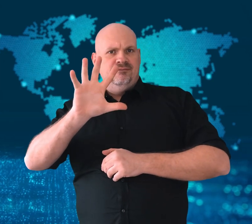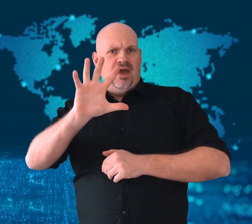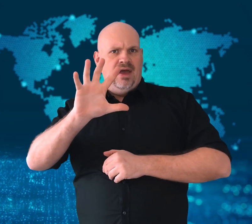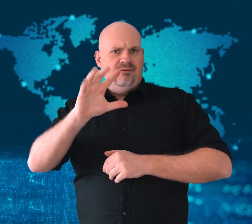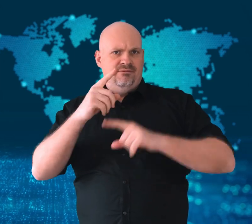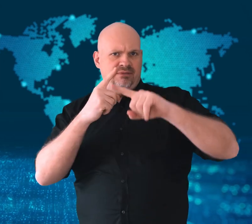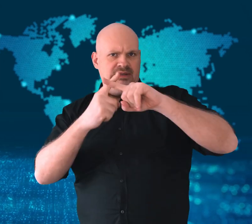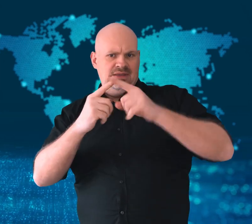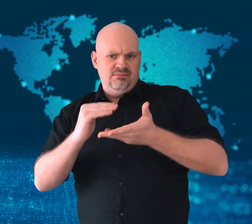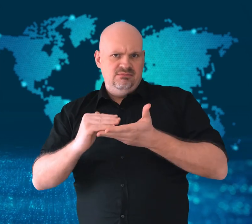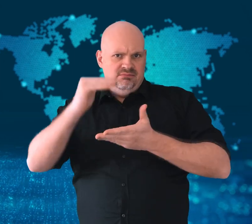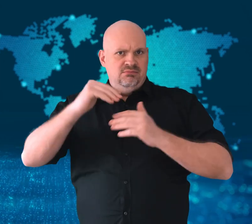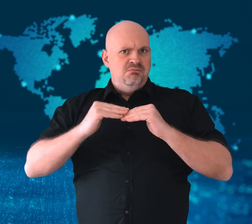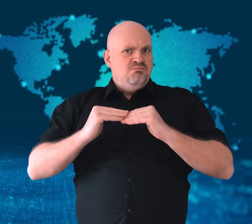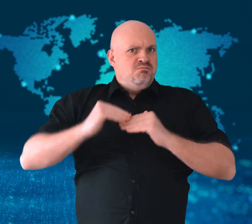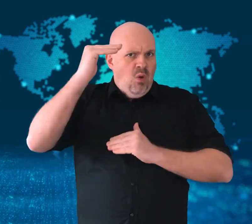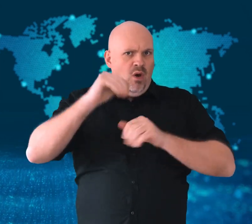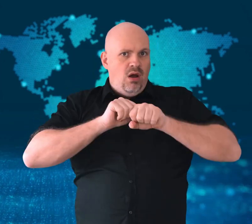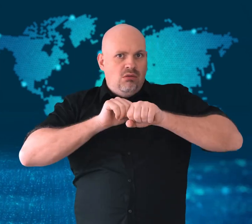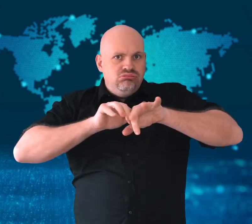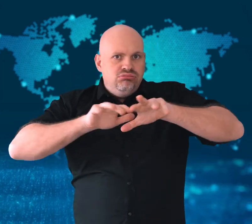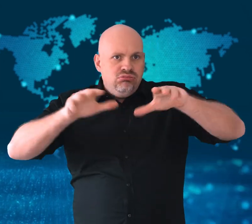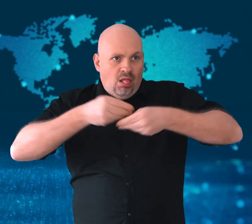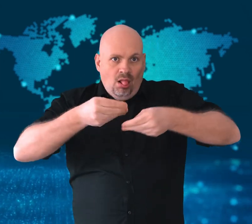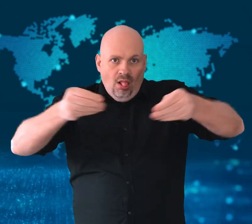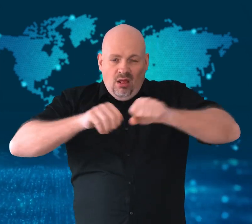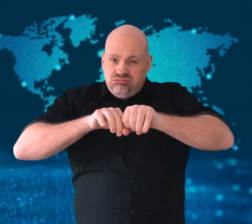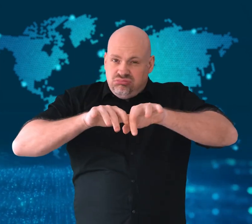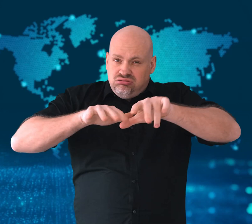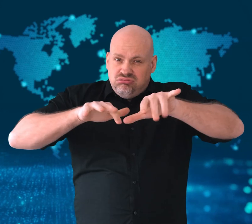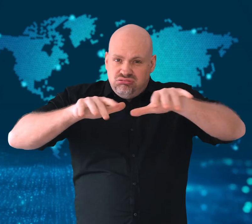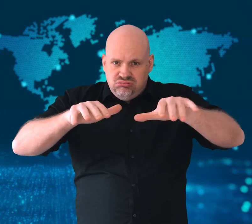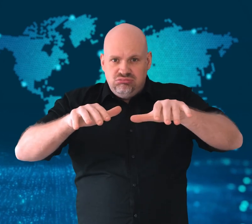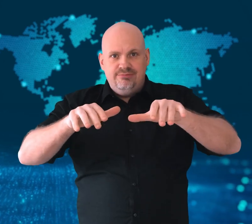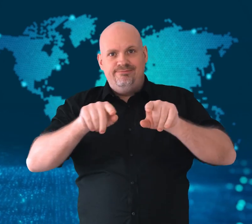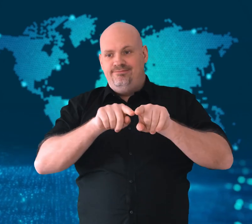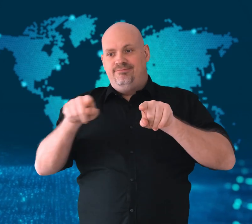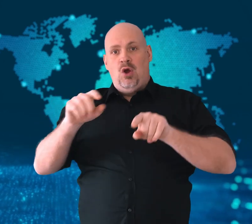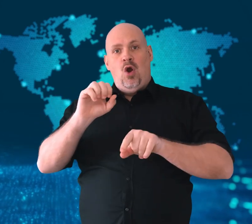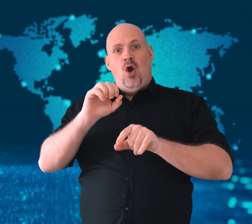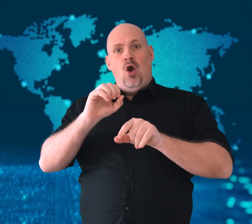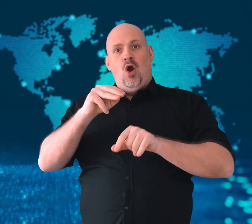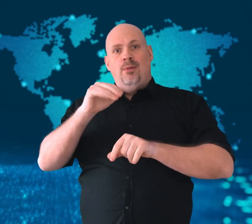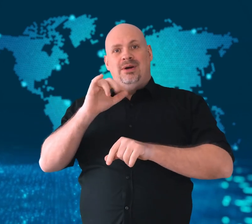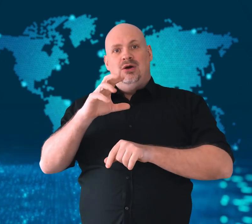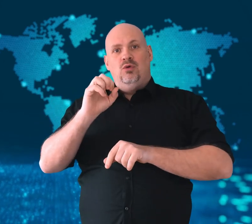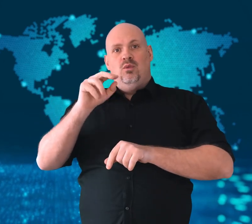The variant is increasing in several countries,